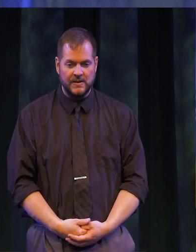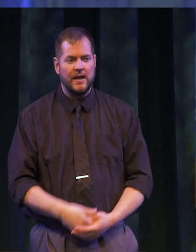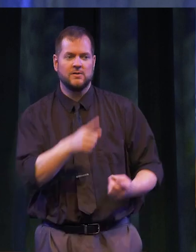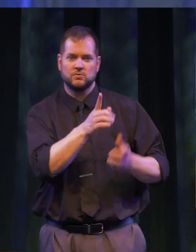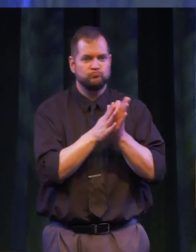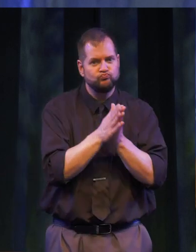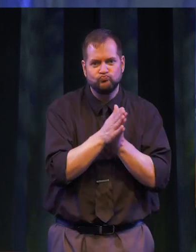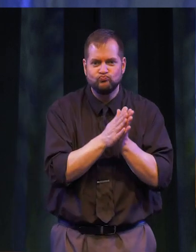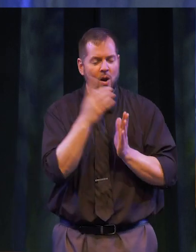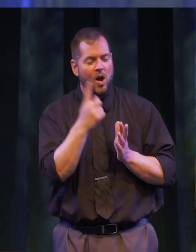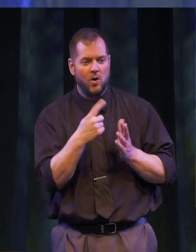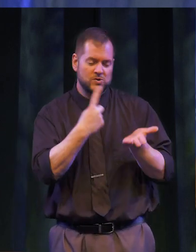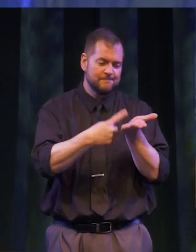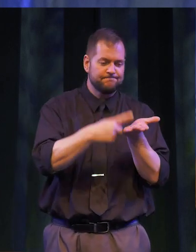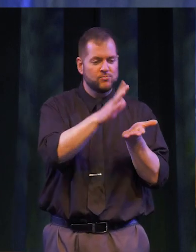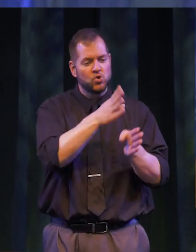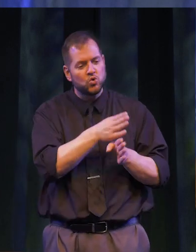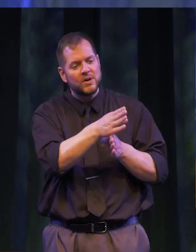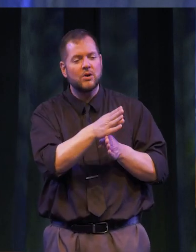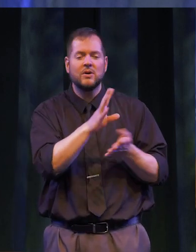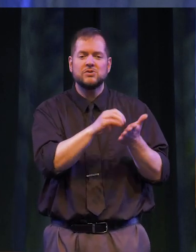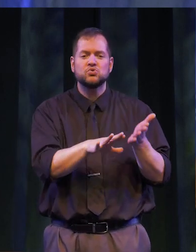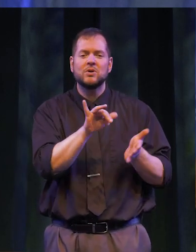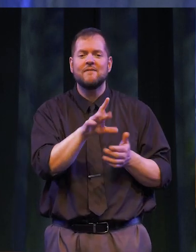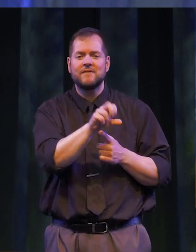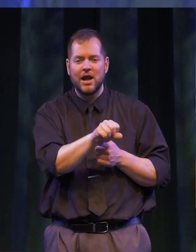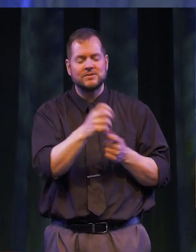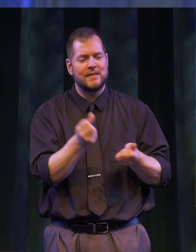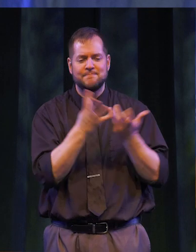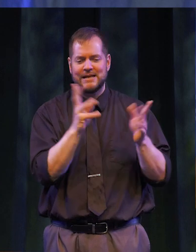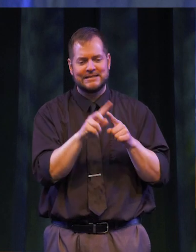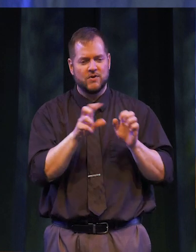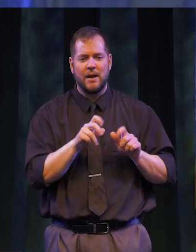talked with me about her career in student affairs and the opportunities to work with